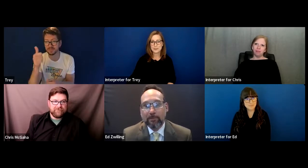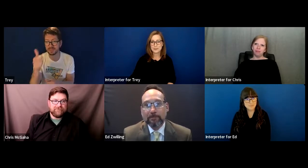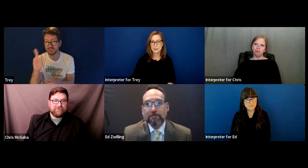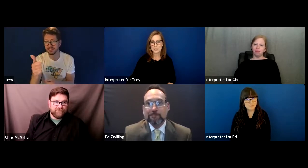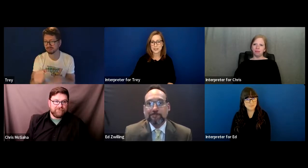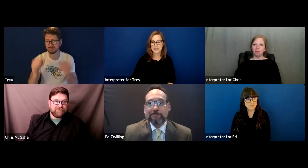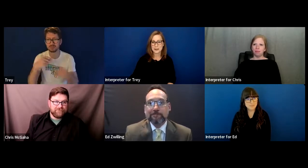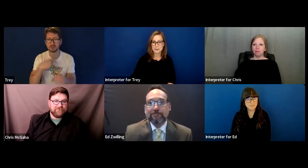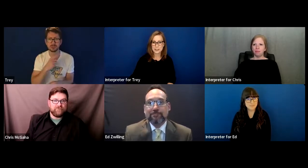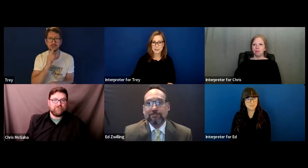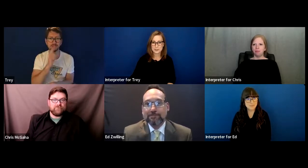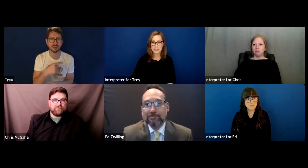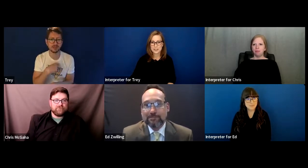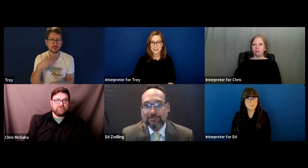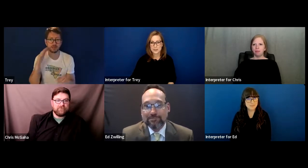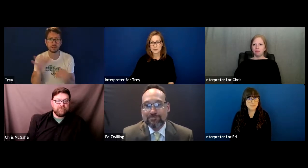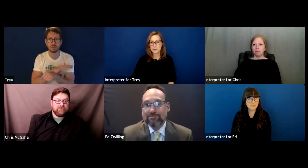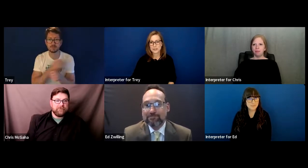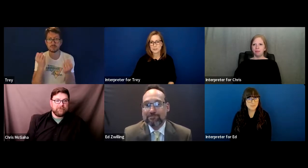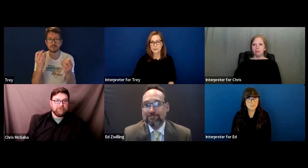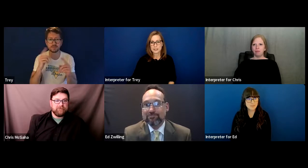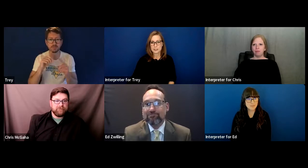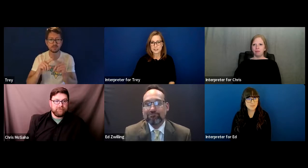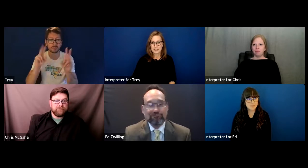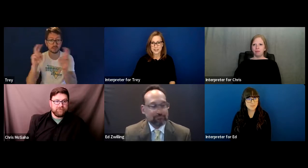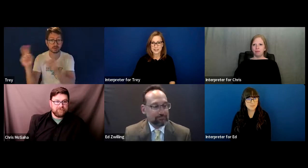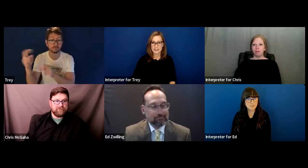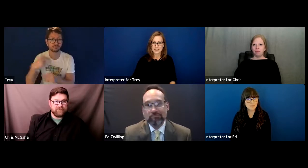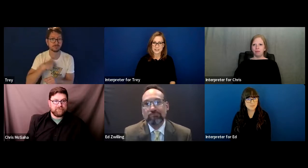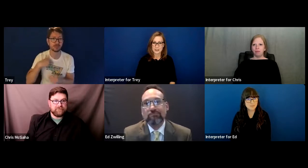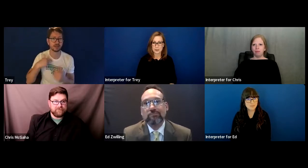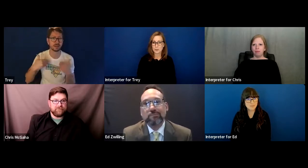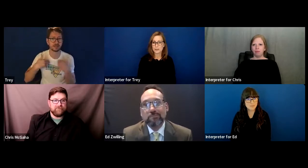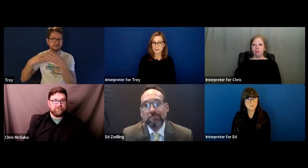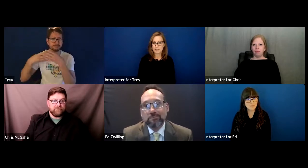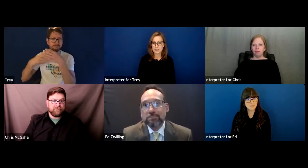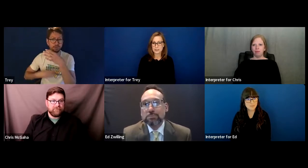Thank you so much, Ed, I appreciate you going through that introduction and we are definitely